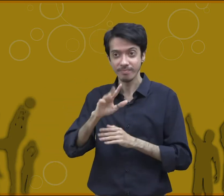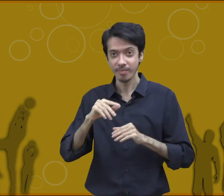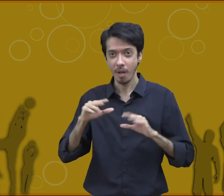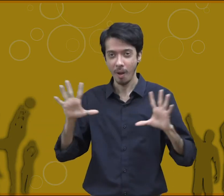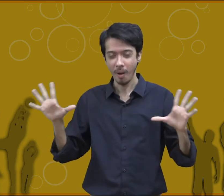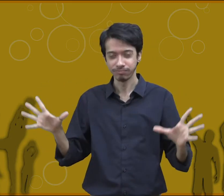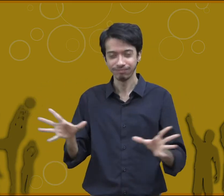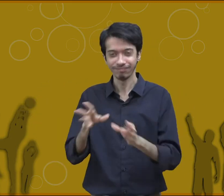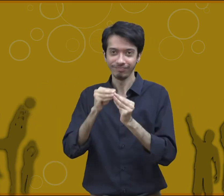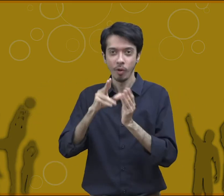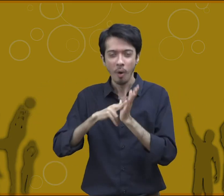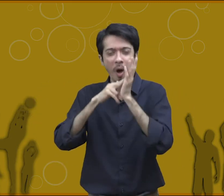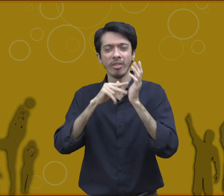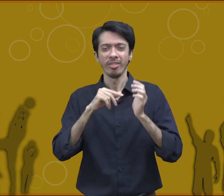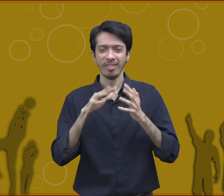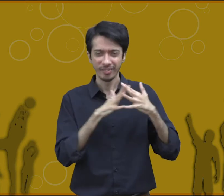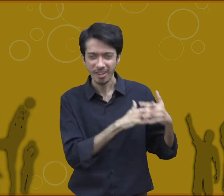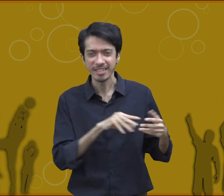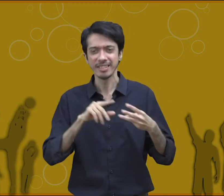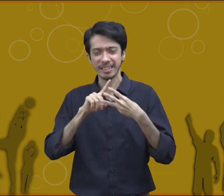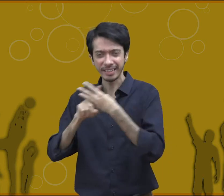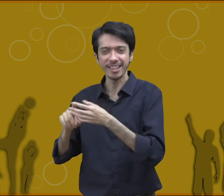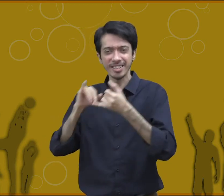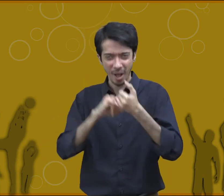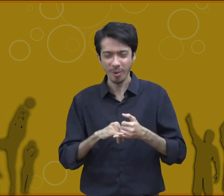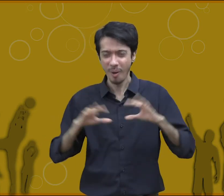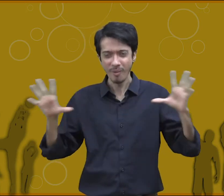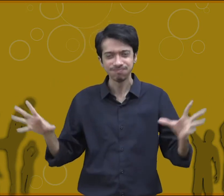and when they again meet with those players in different competition